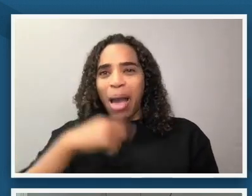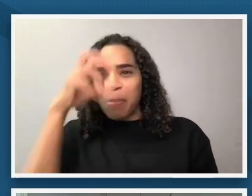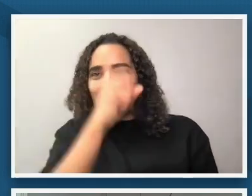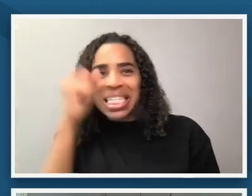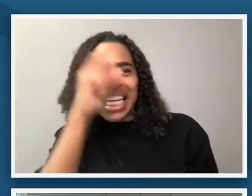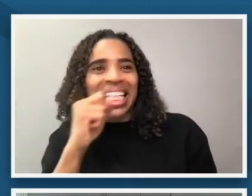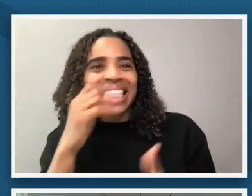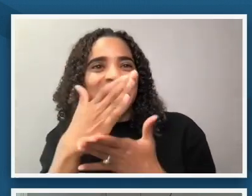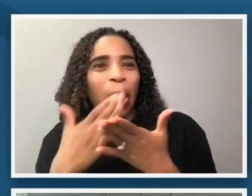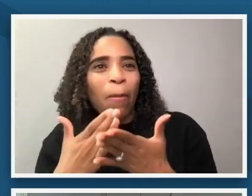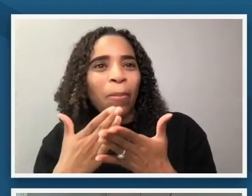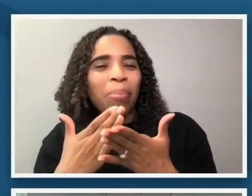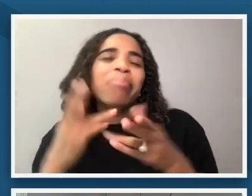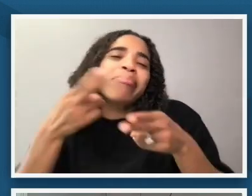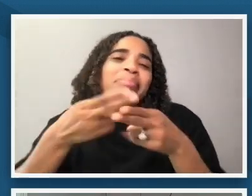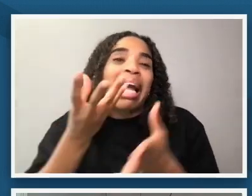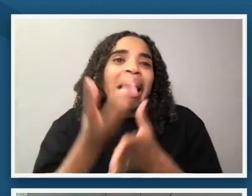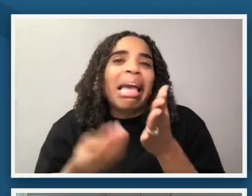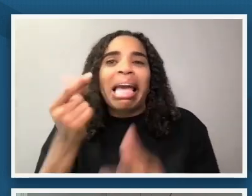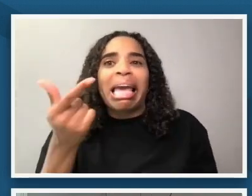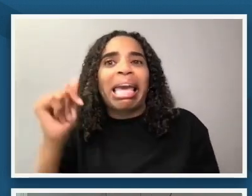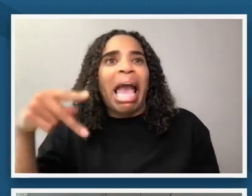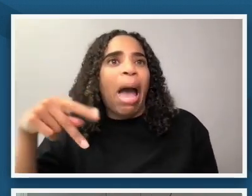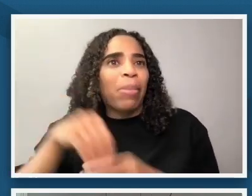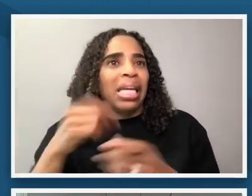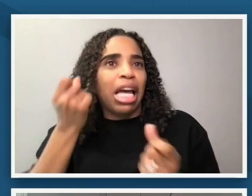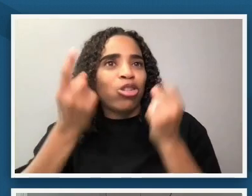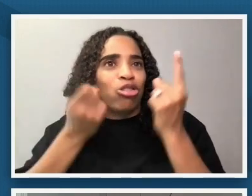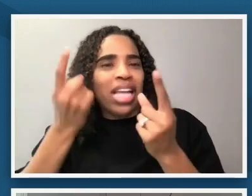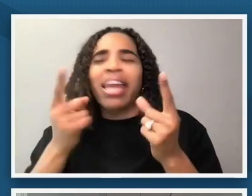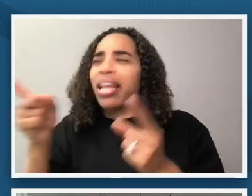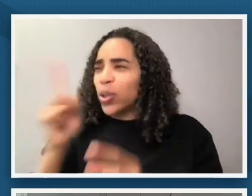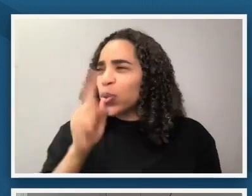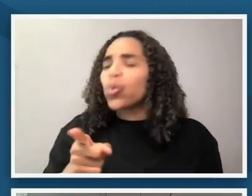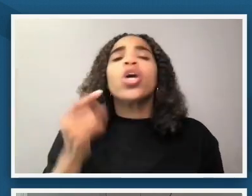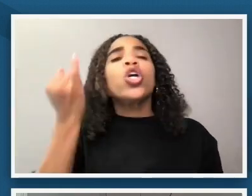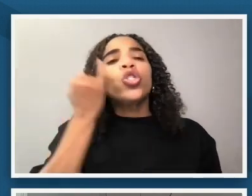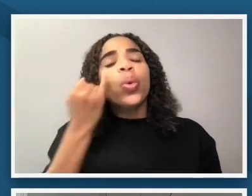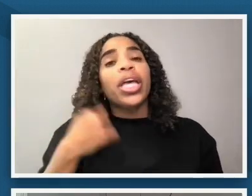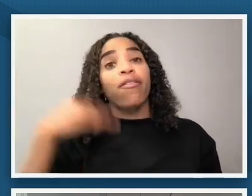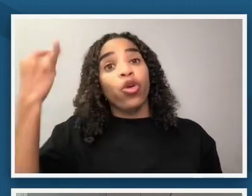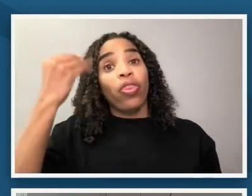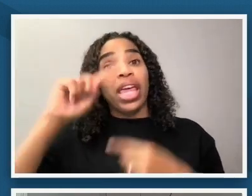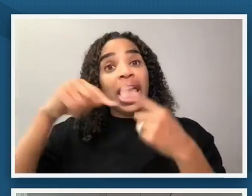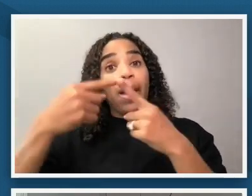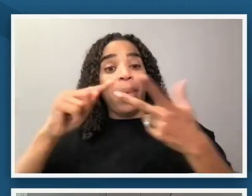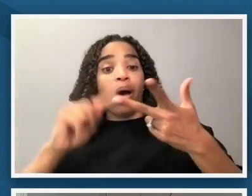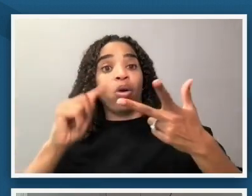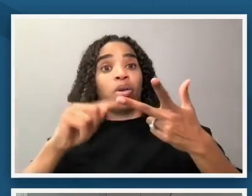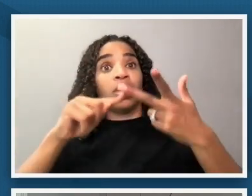start to think about wonders as maybe a formative